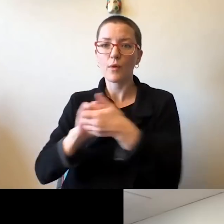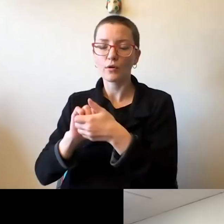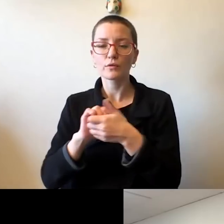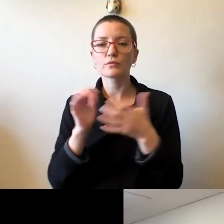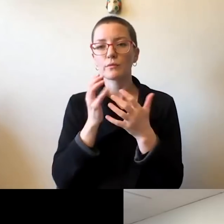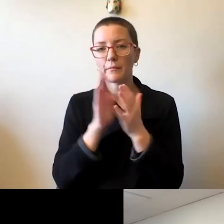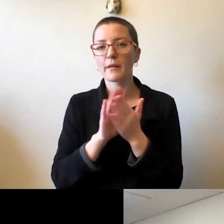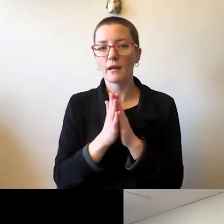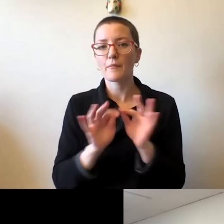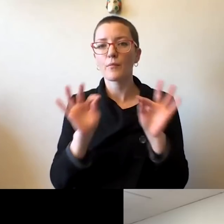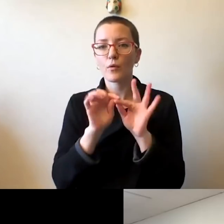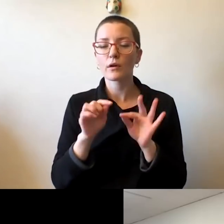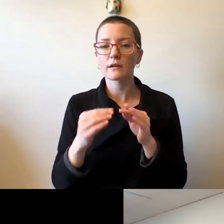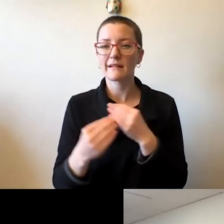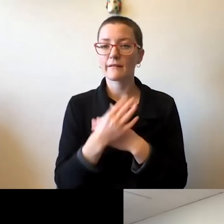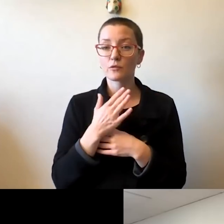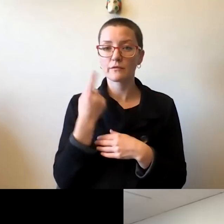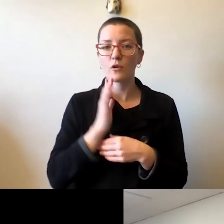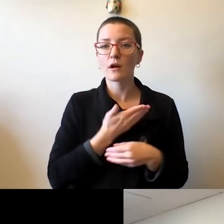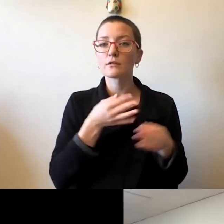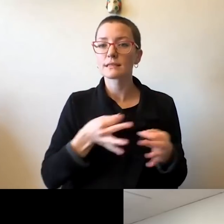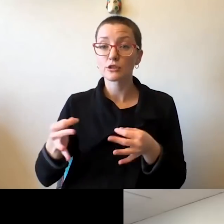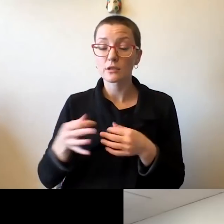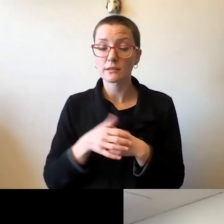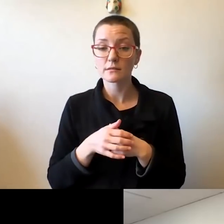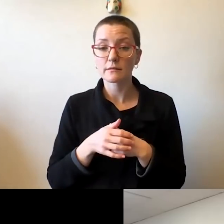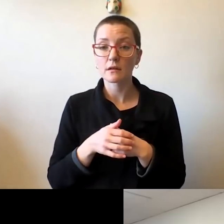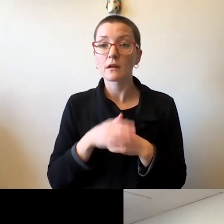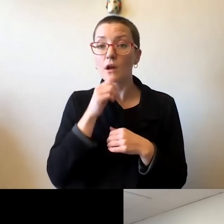of this decision making, not only making the decision but implementing those decisions.